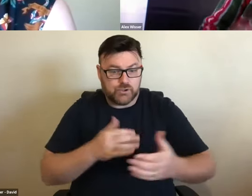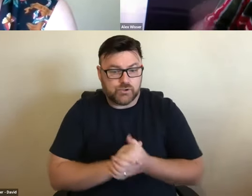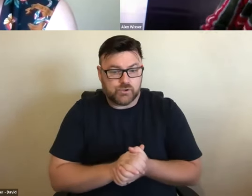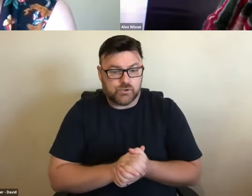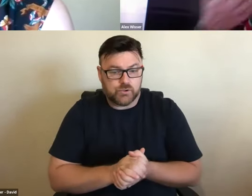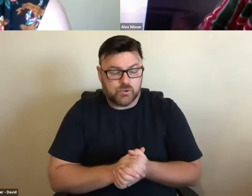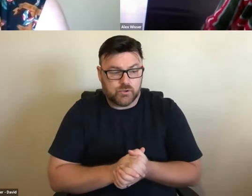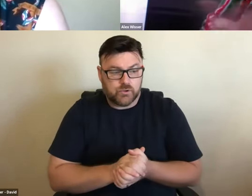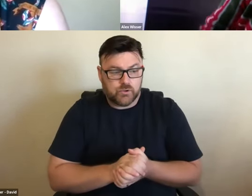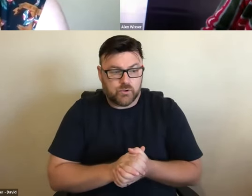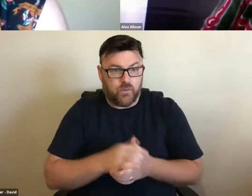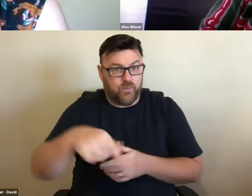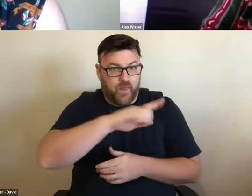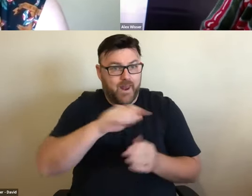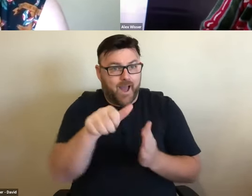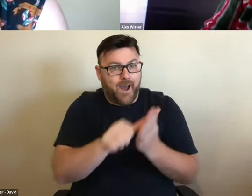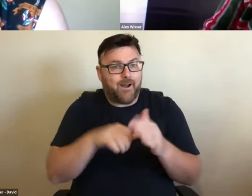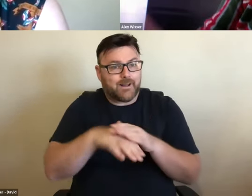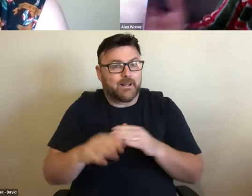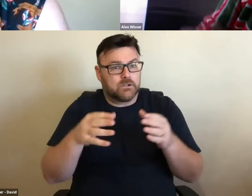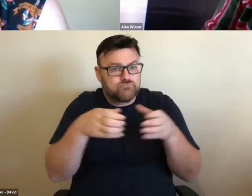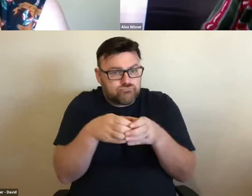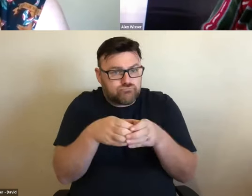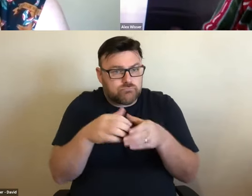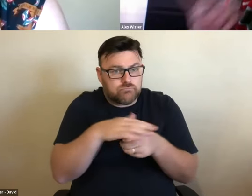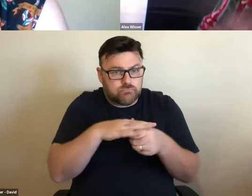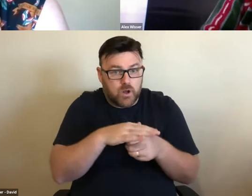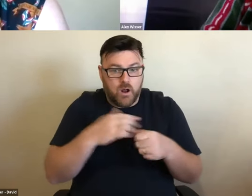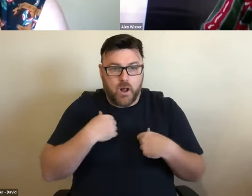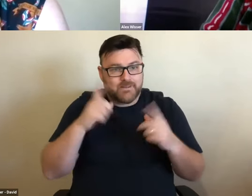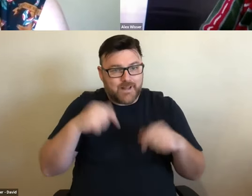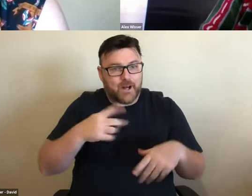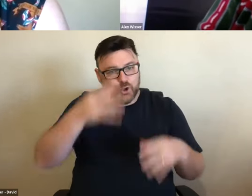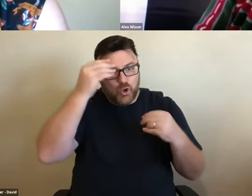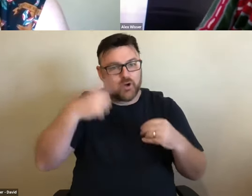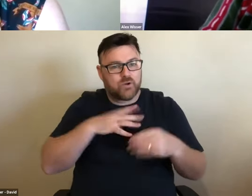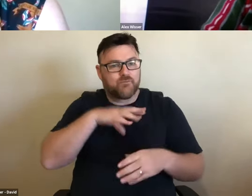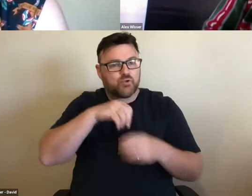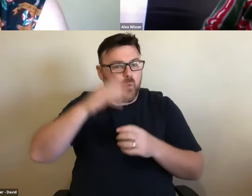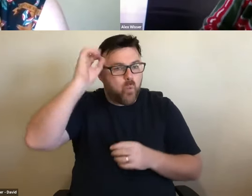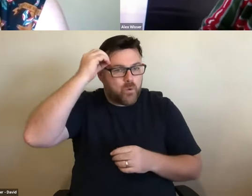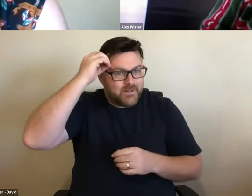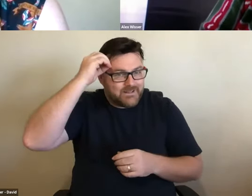this stuff by being on committees and engaging with the people that do